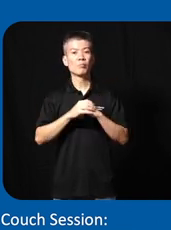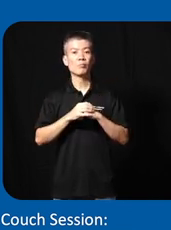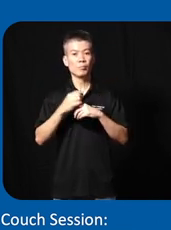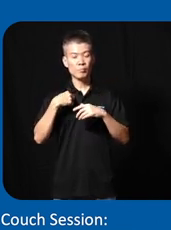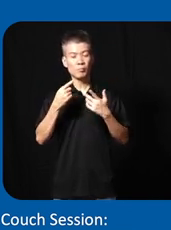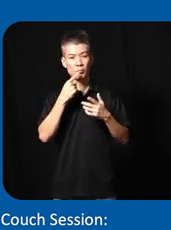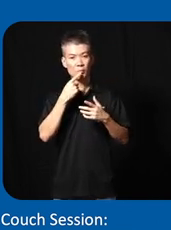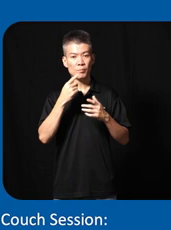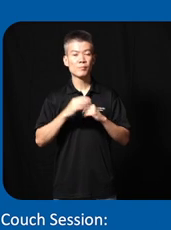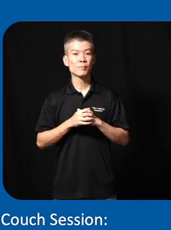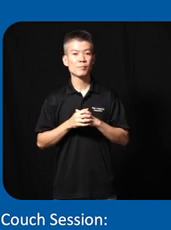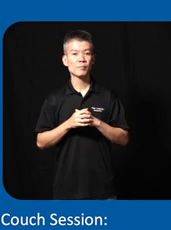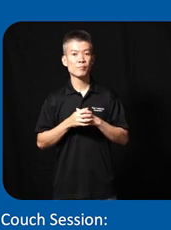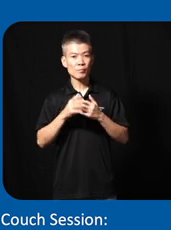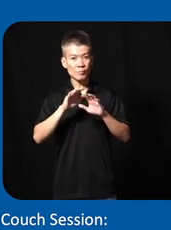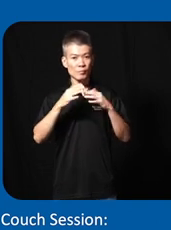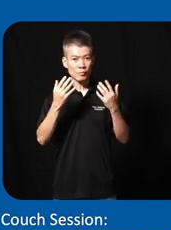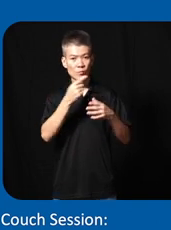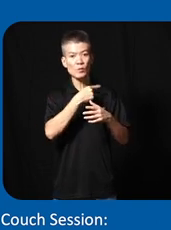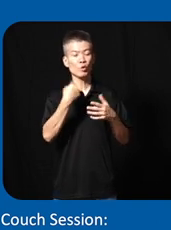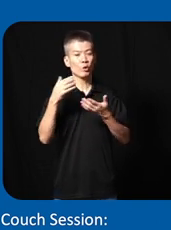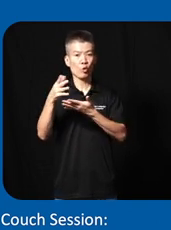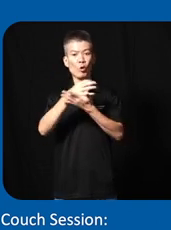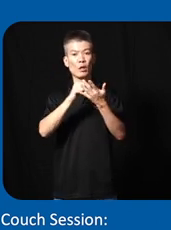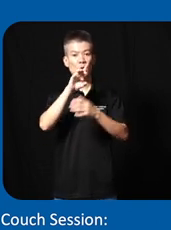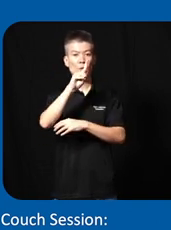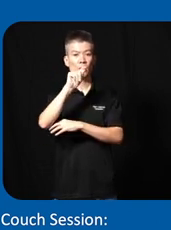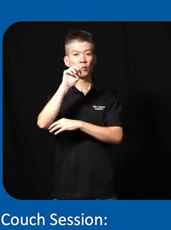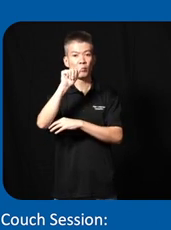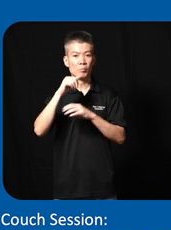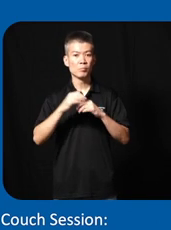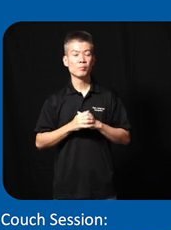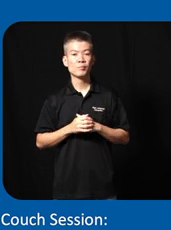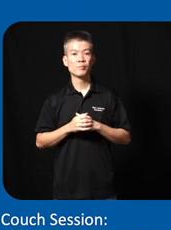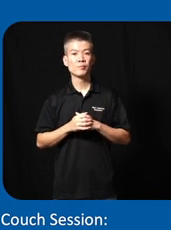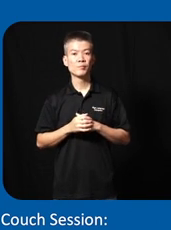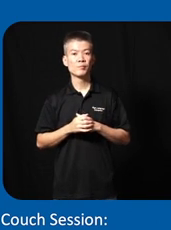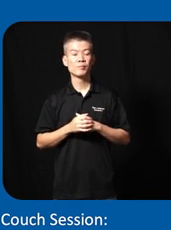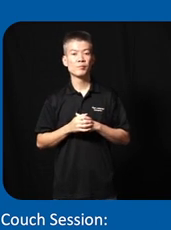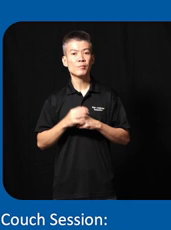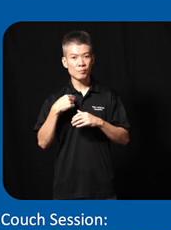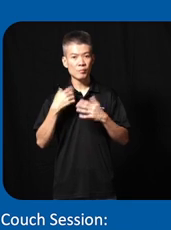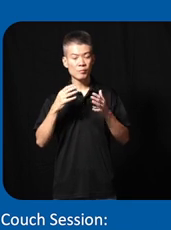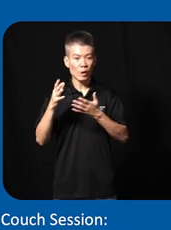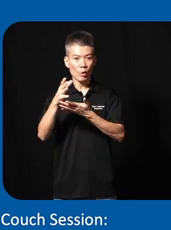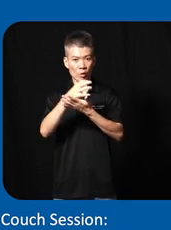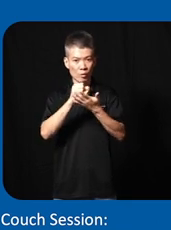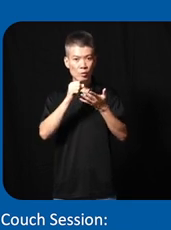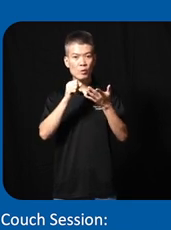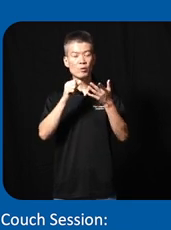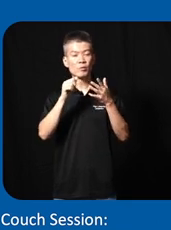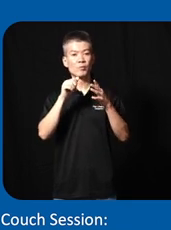emphasize uh on how do we collect the data so we are we are collecting during the data collection